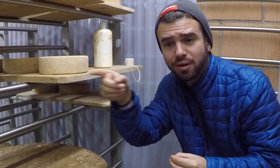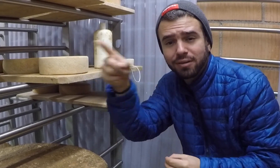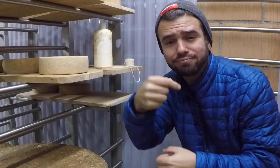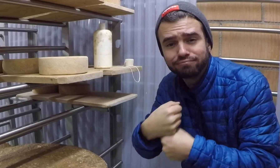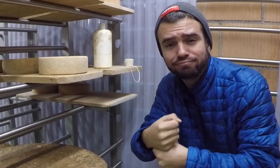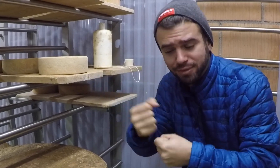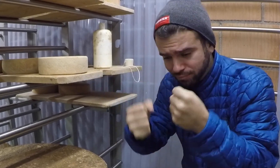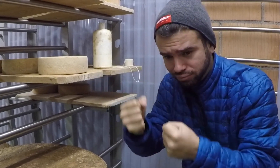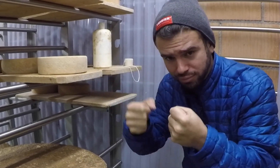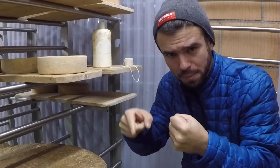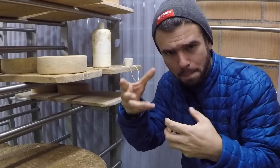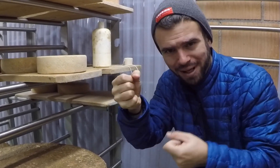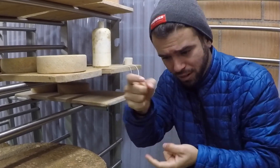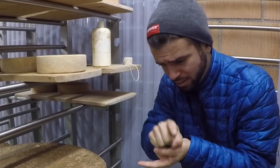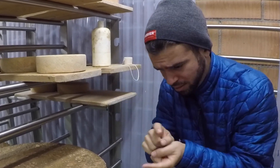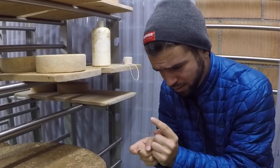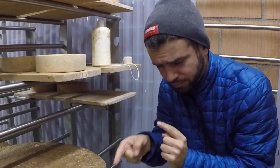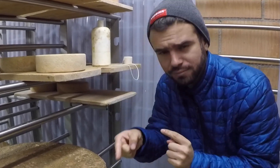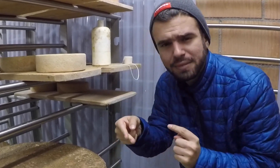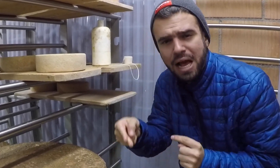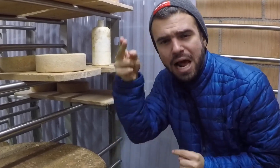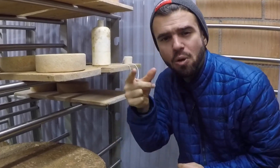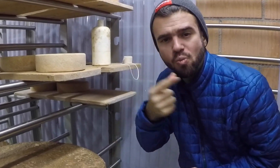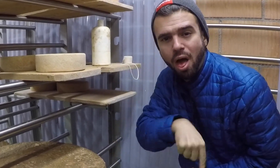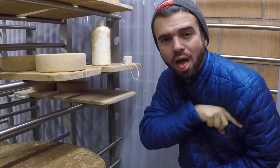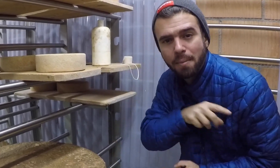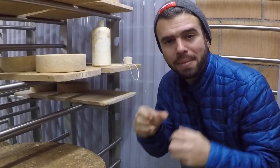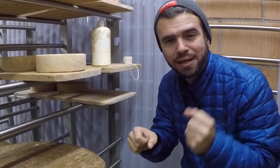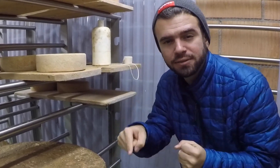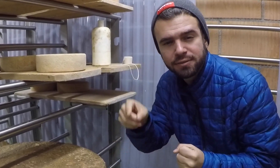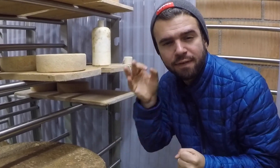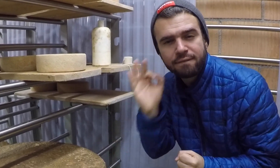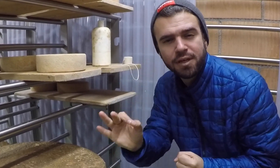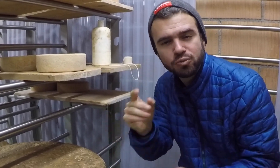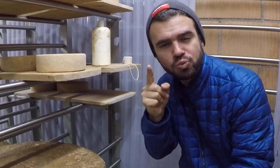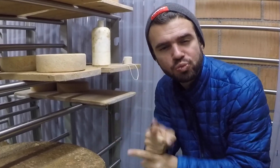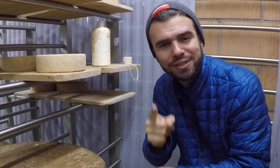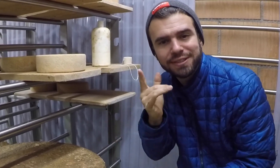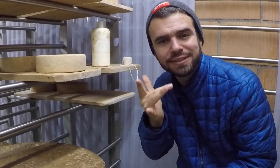Thus, they produce an excellent milk quality.